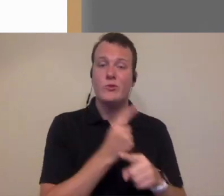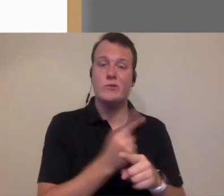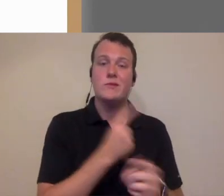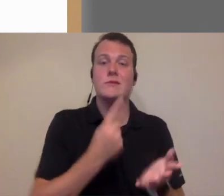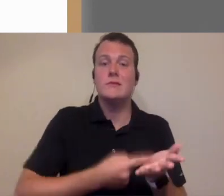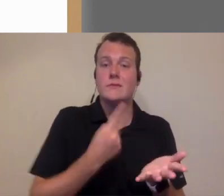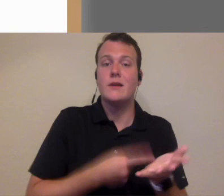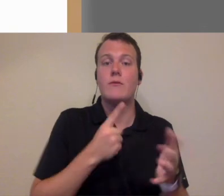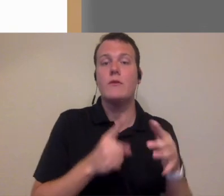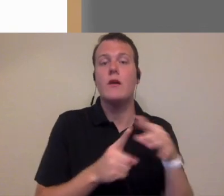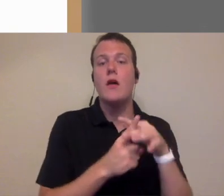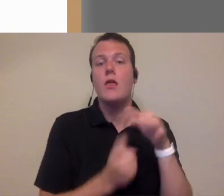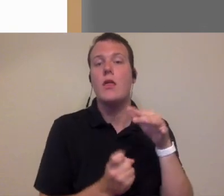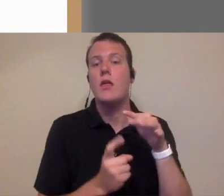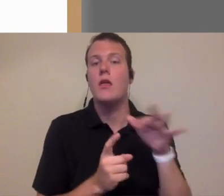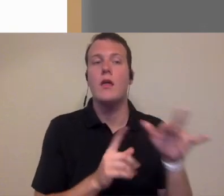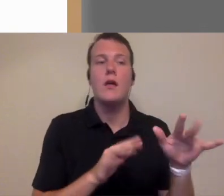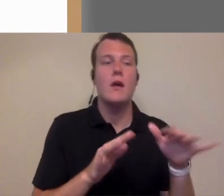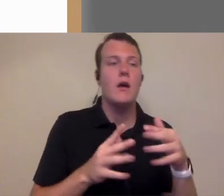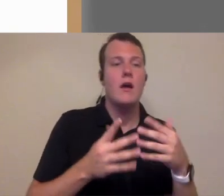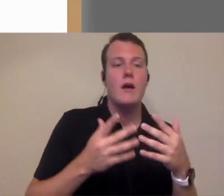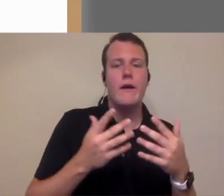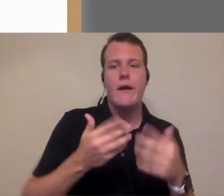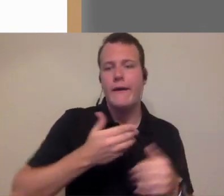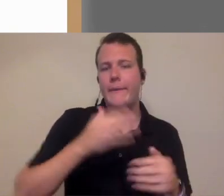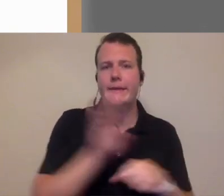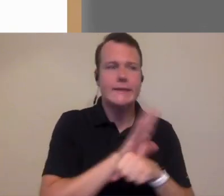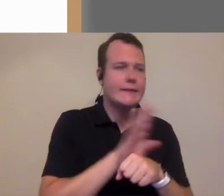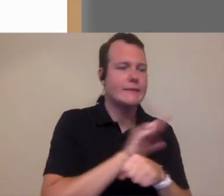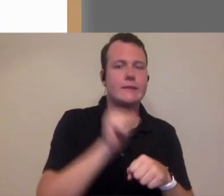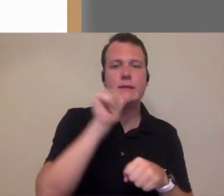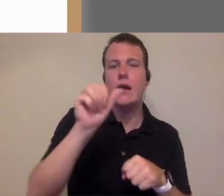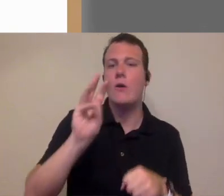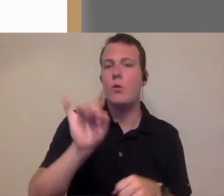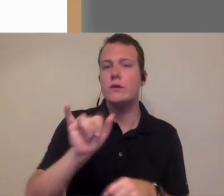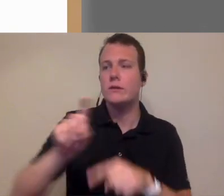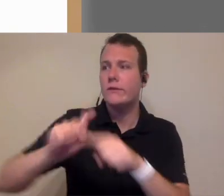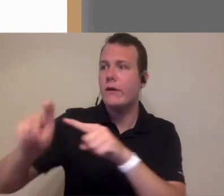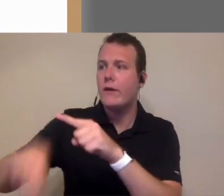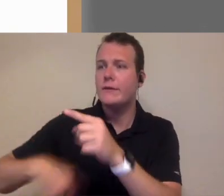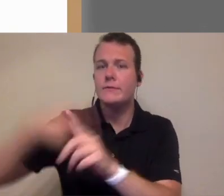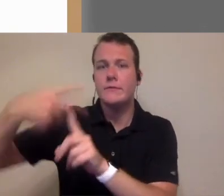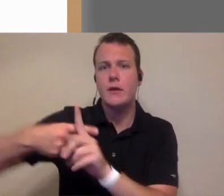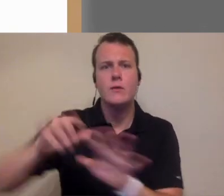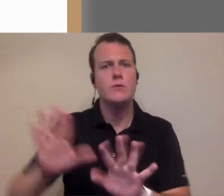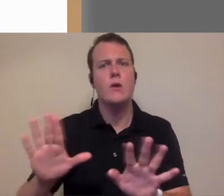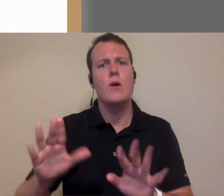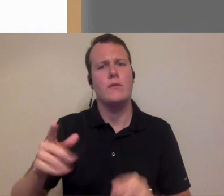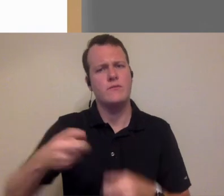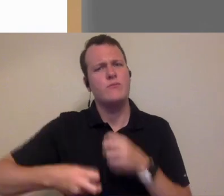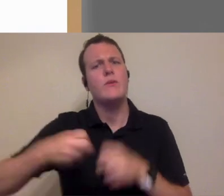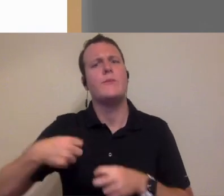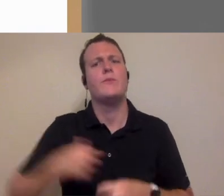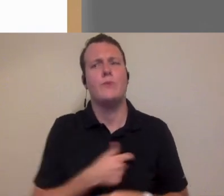those routine activity slums they fall for the cracks I got too busy I didn't make the warranty calls this month oh well that's a problem we need patients